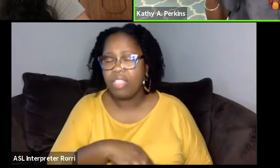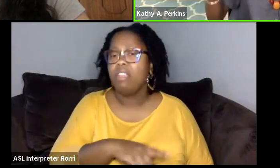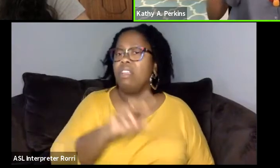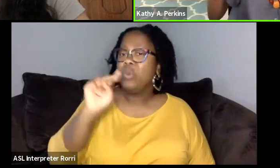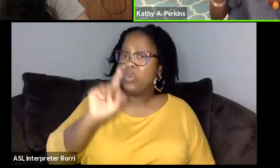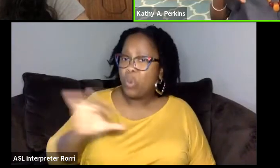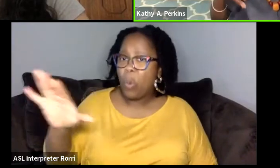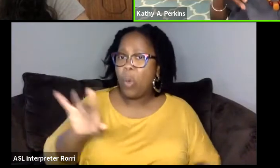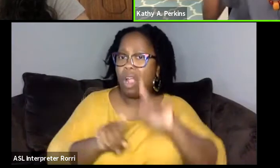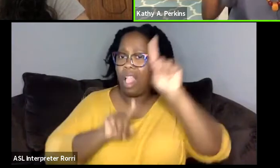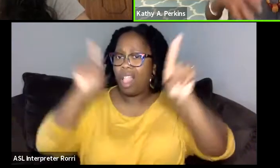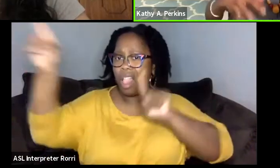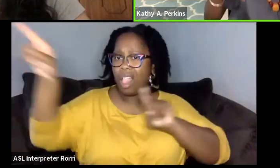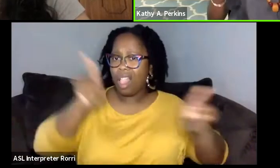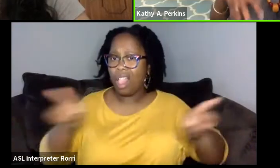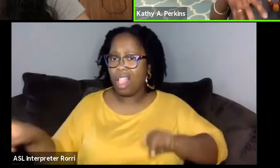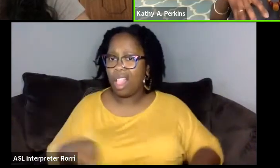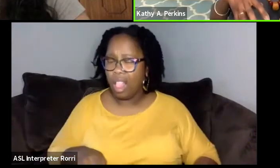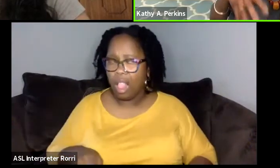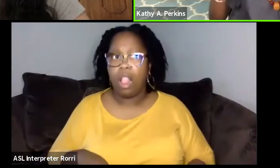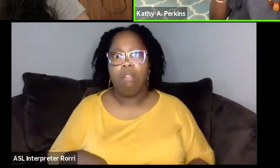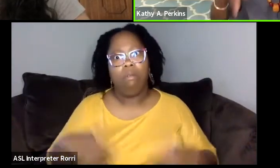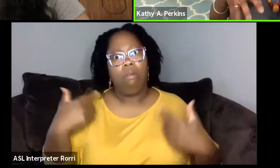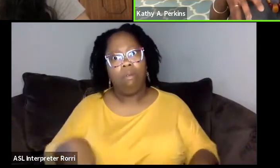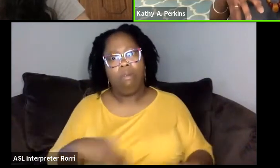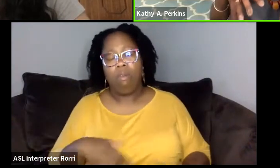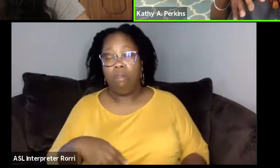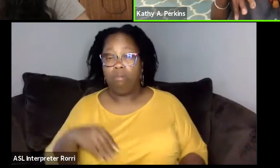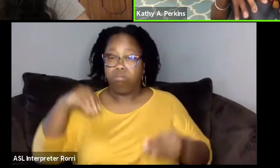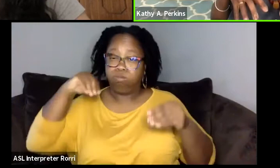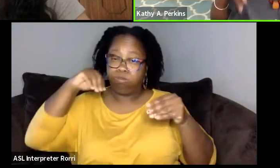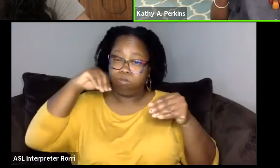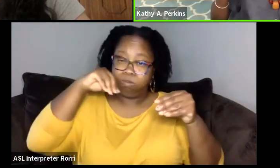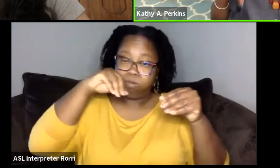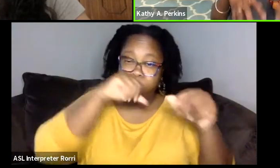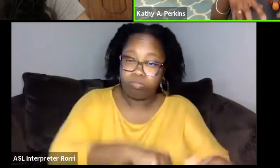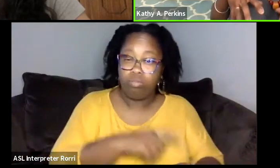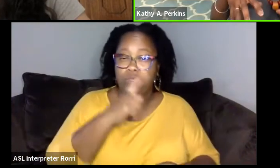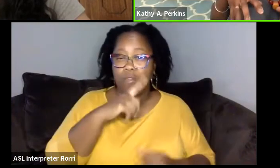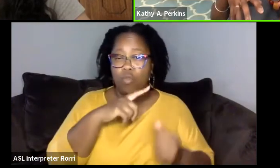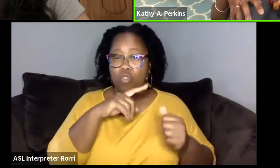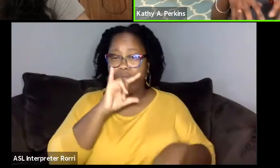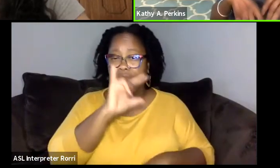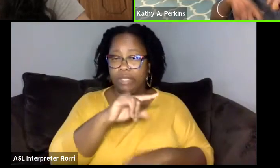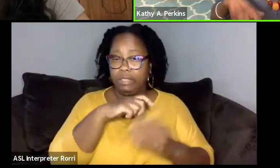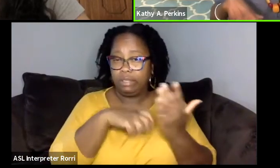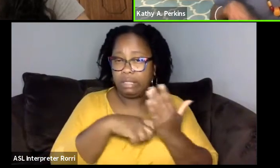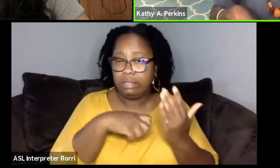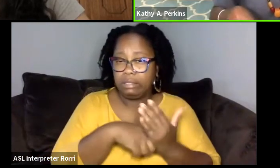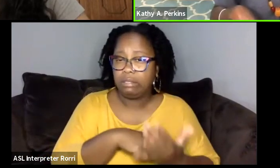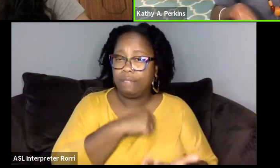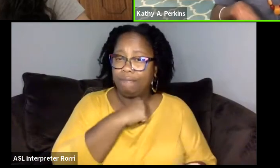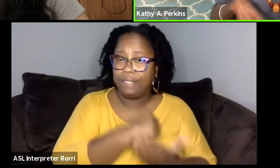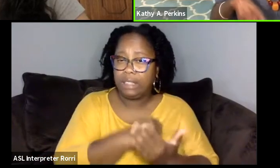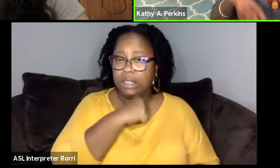The biggest expense is getting them here, getting the visas and stuff. But once they're here, it's like, "Oh, it's only $300 to fly them.